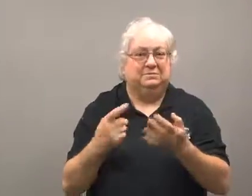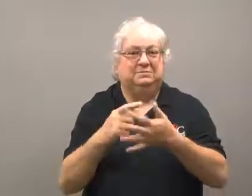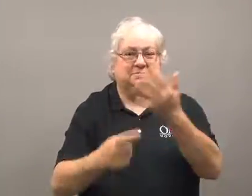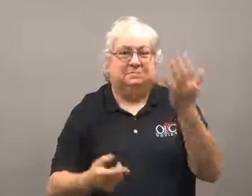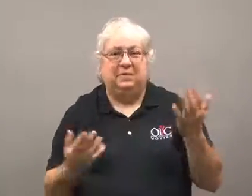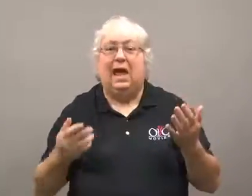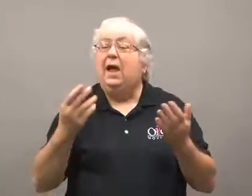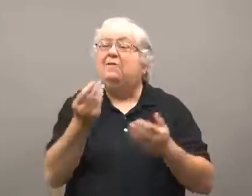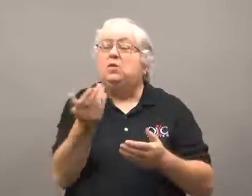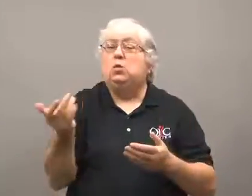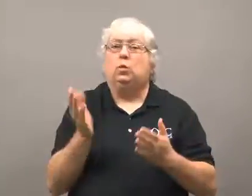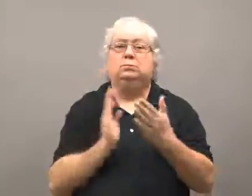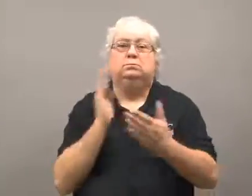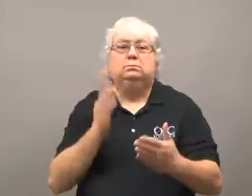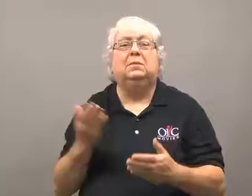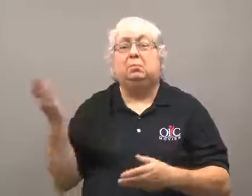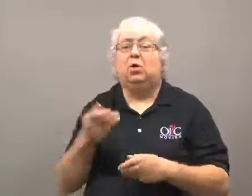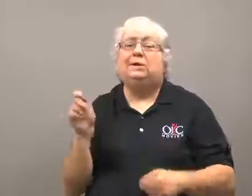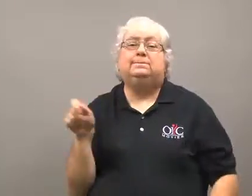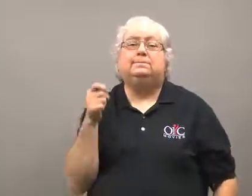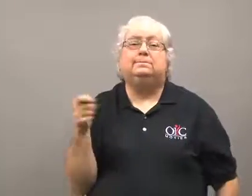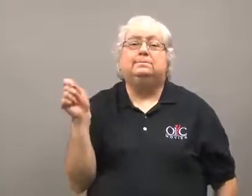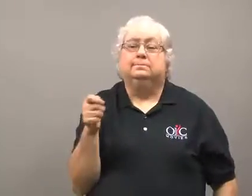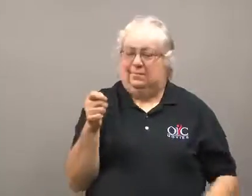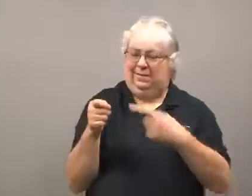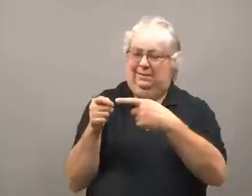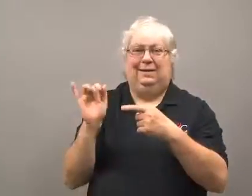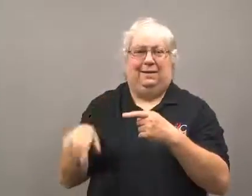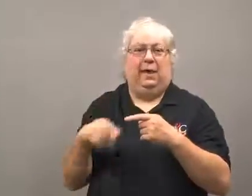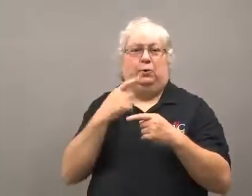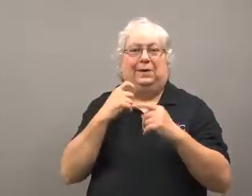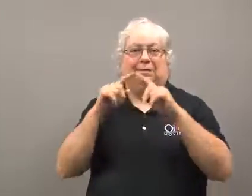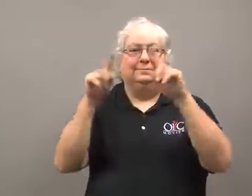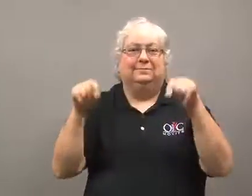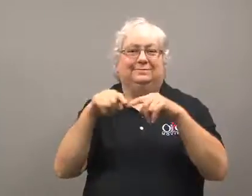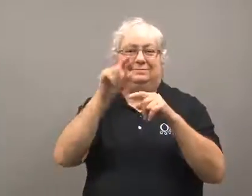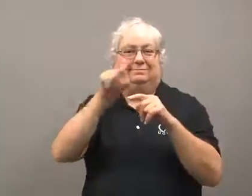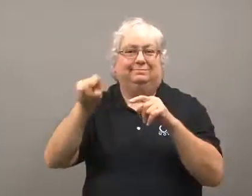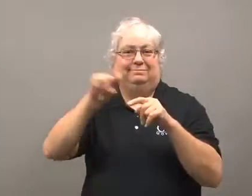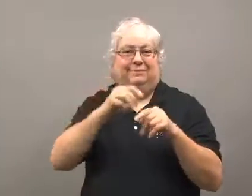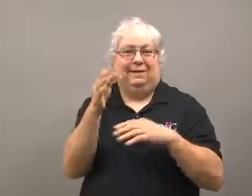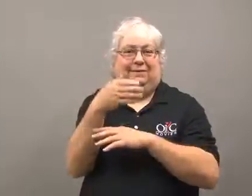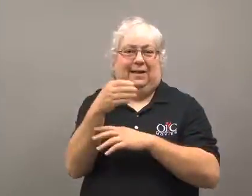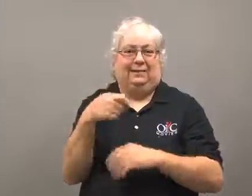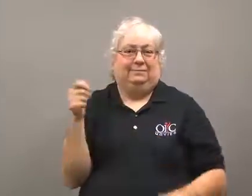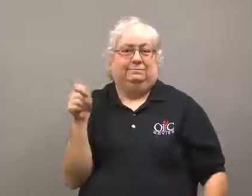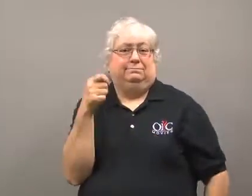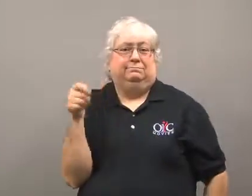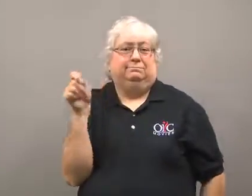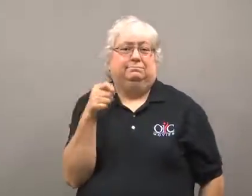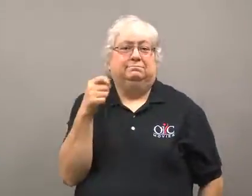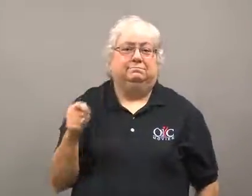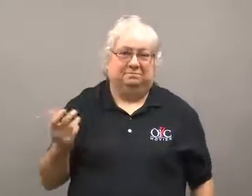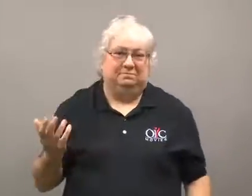A few opposed it, and came waving miniature rebel flags.